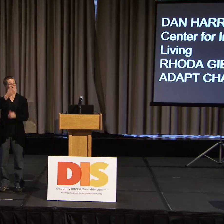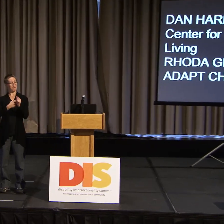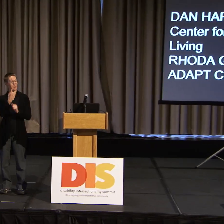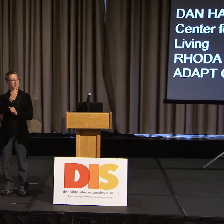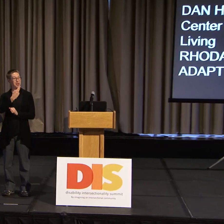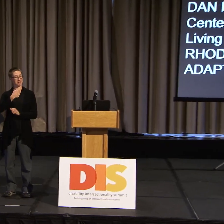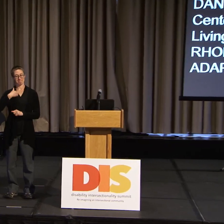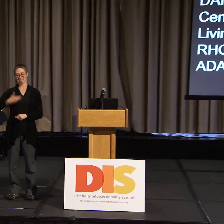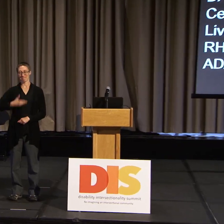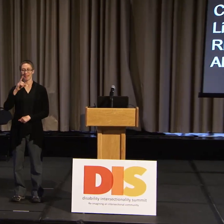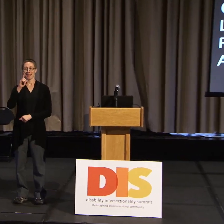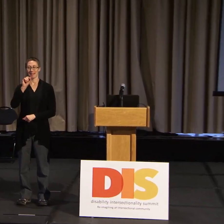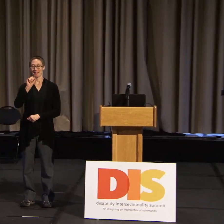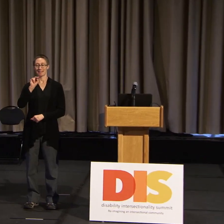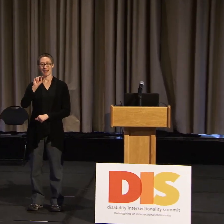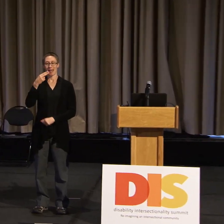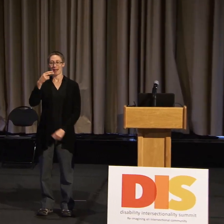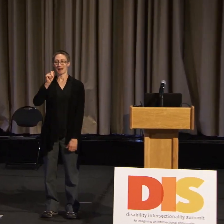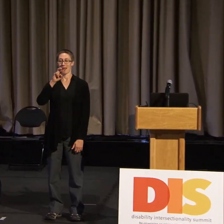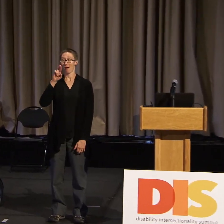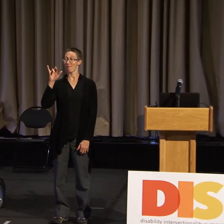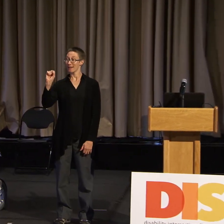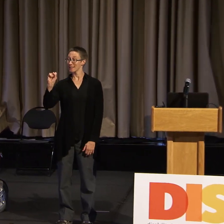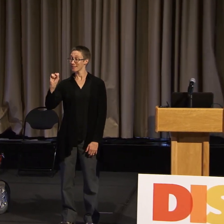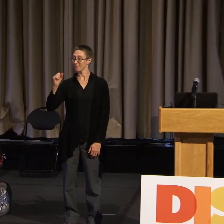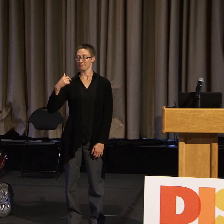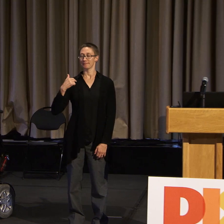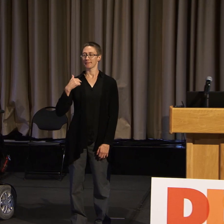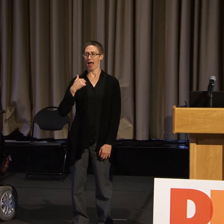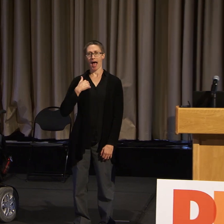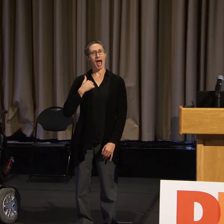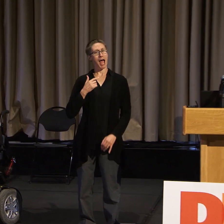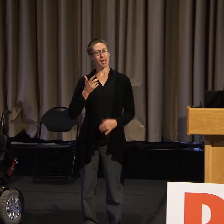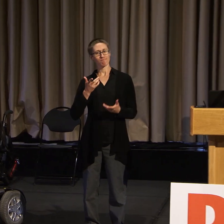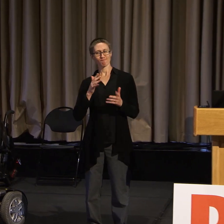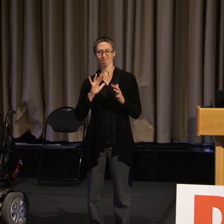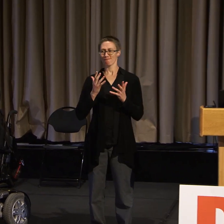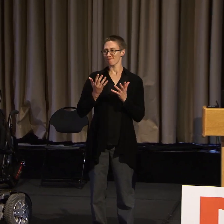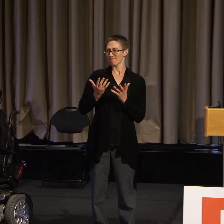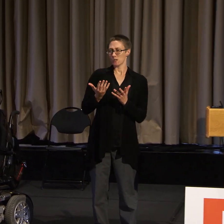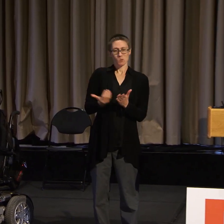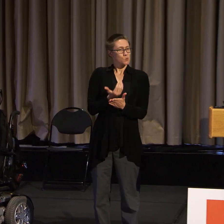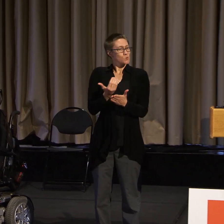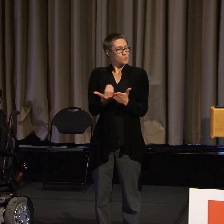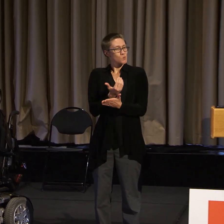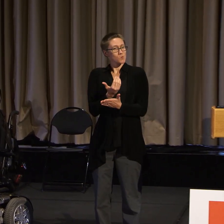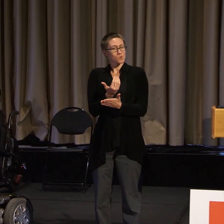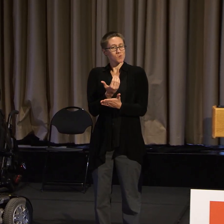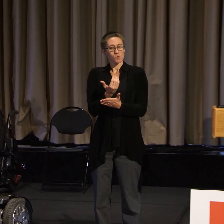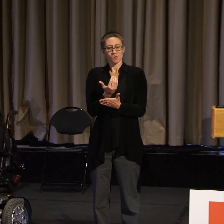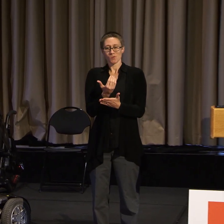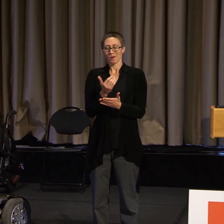My name is Dan Harris, and I am a relatively new ADAPT member.